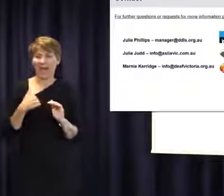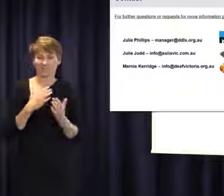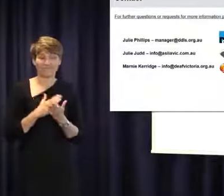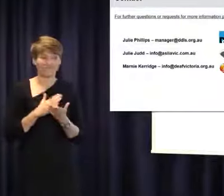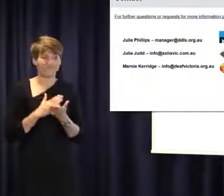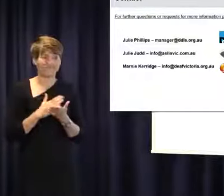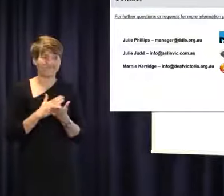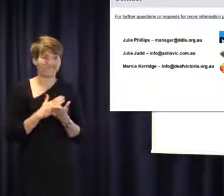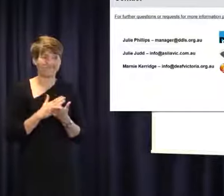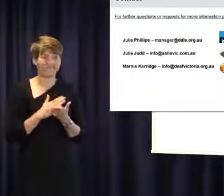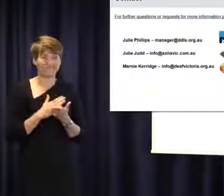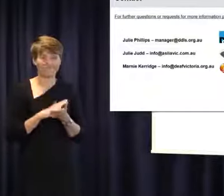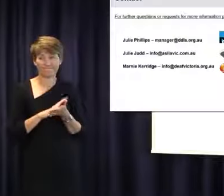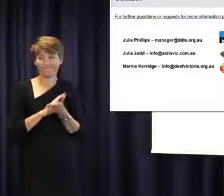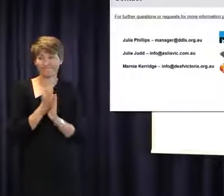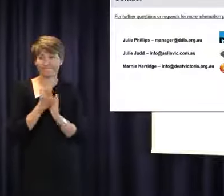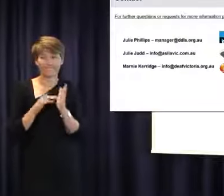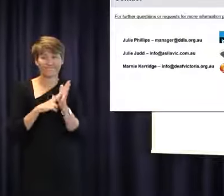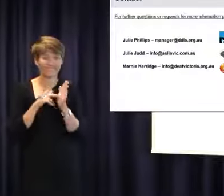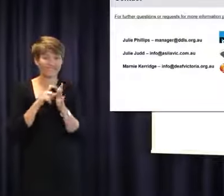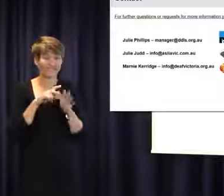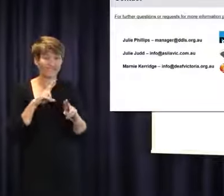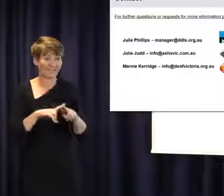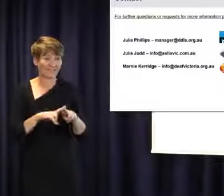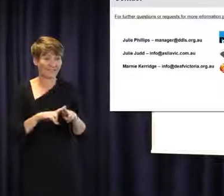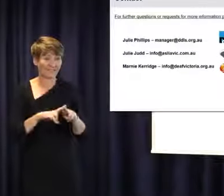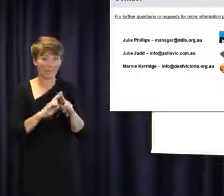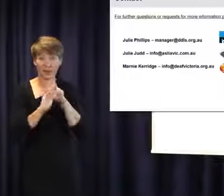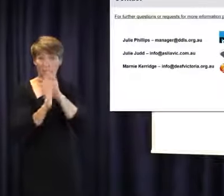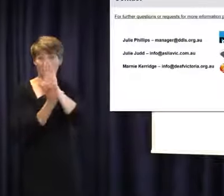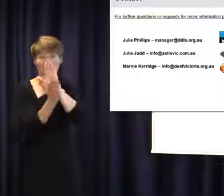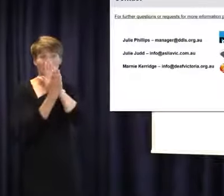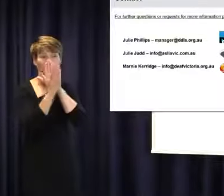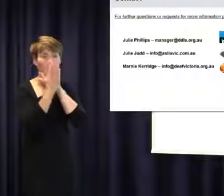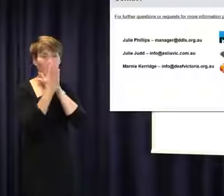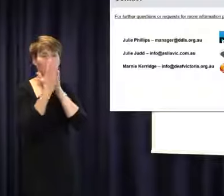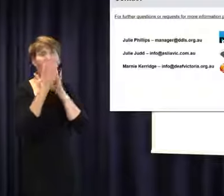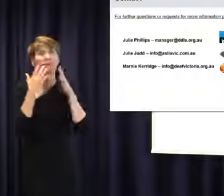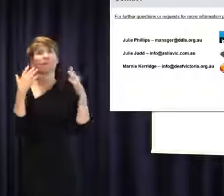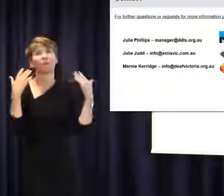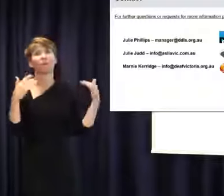I am that Vicdeaf at the last minute were very gracious in offering us the live streaming.